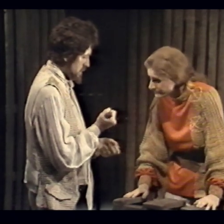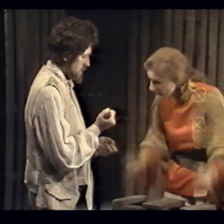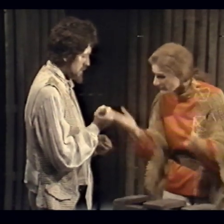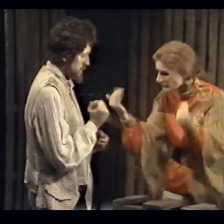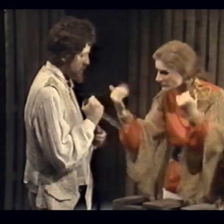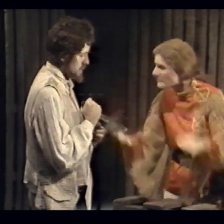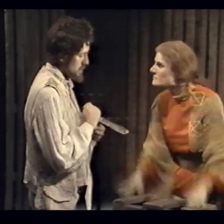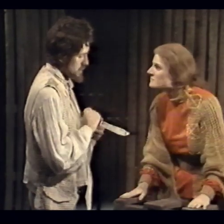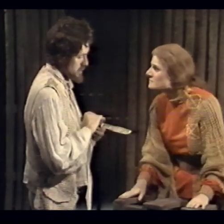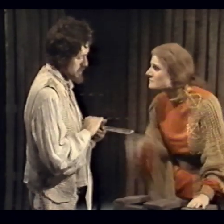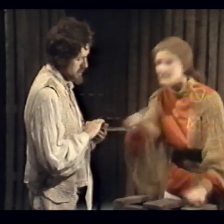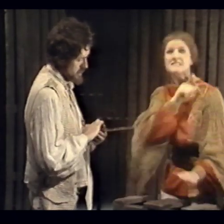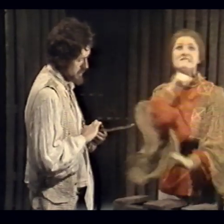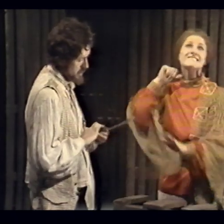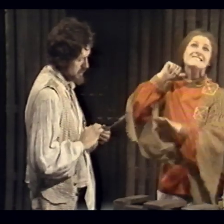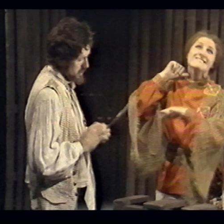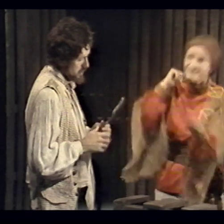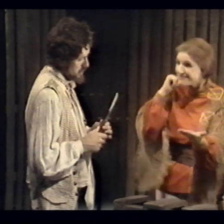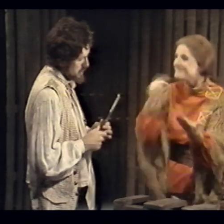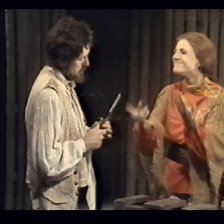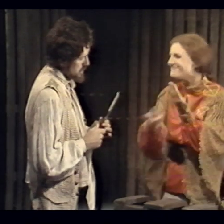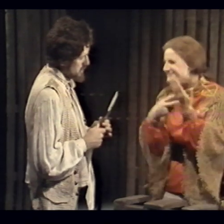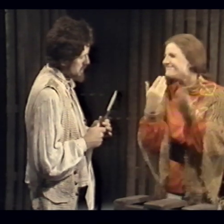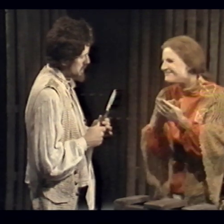How about it? You'll have an economical death!